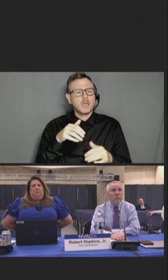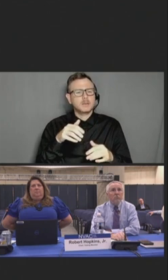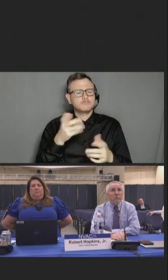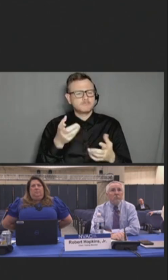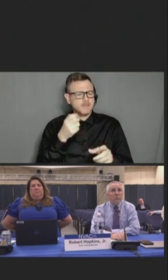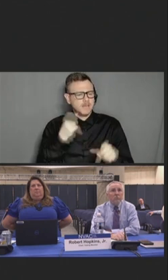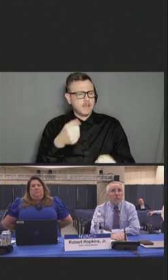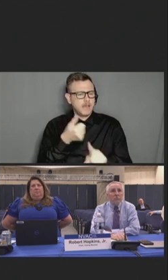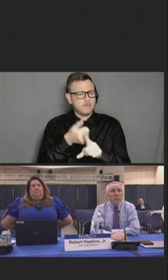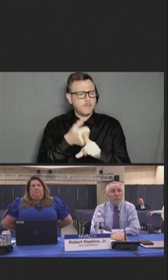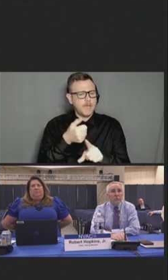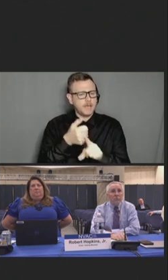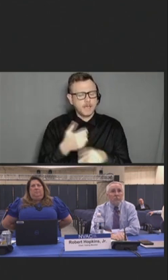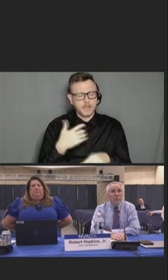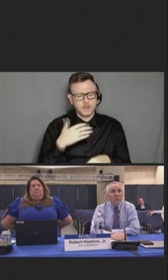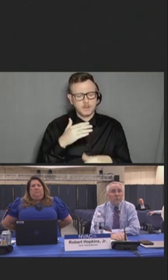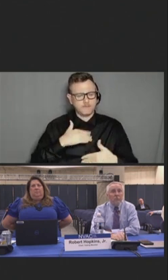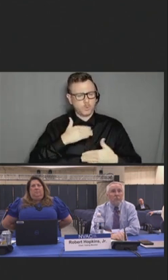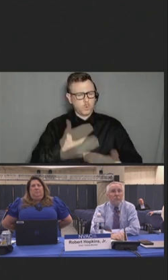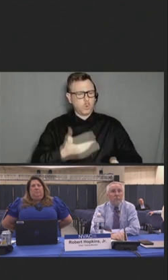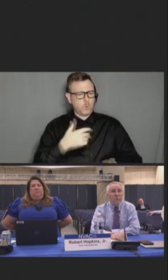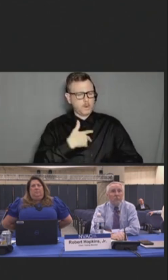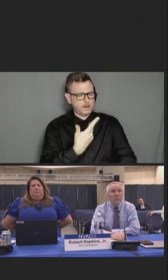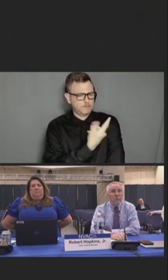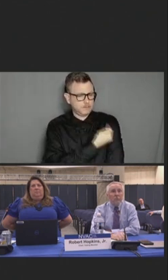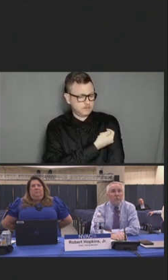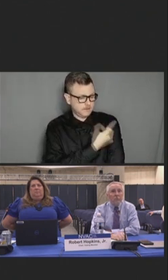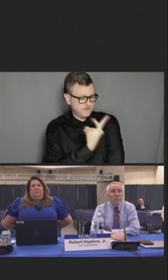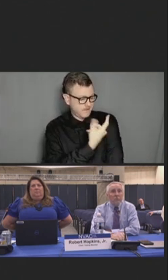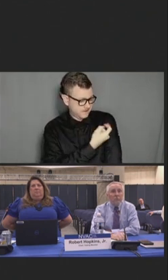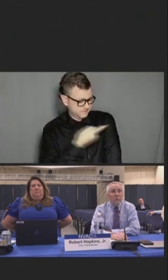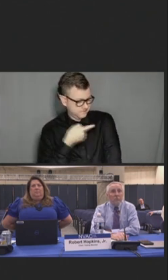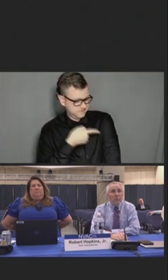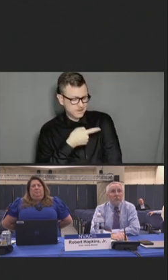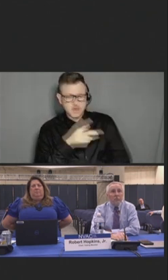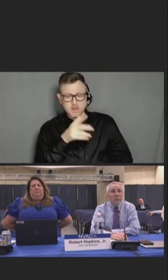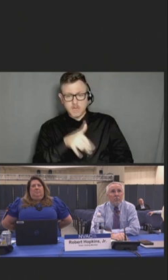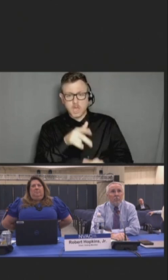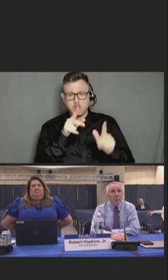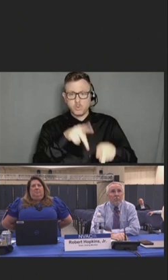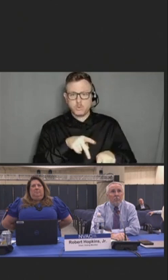Being vaccinated may carry with it the perception that the person is less of a threat.